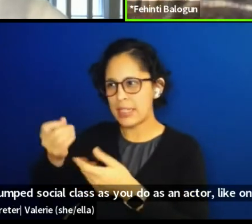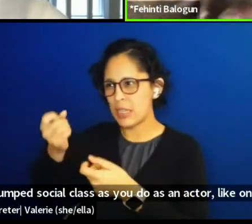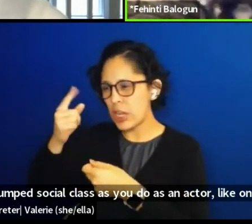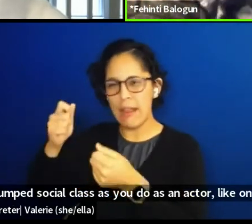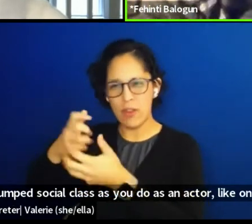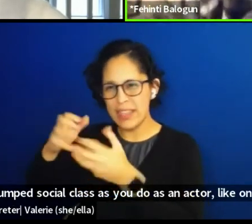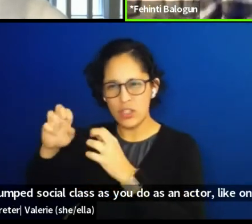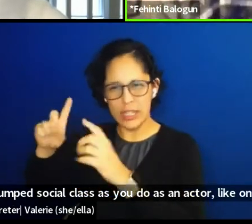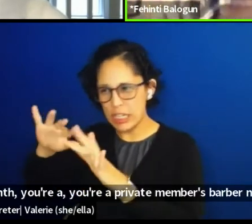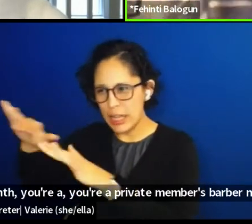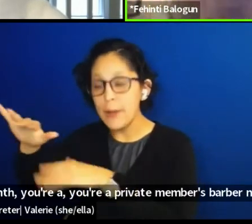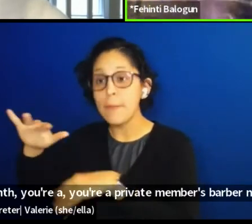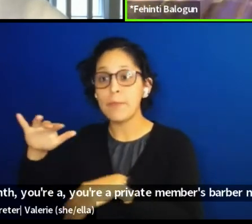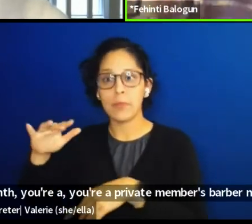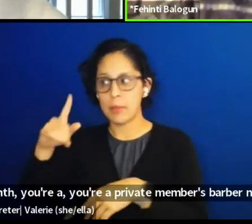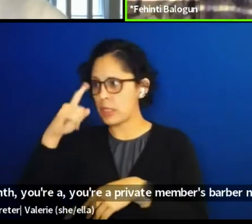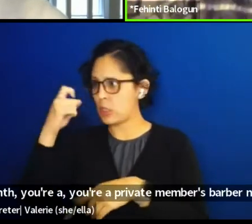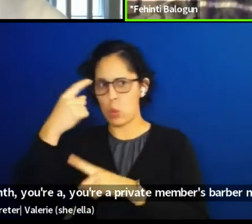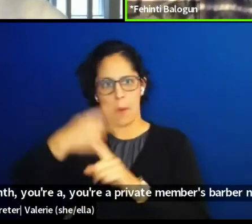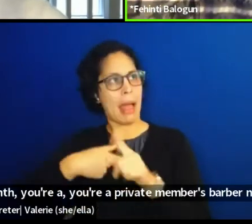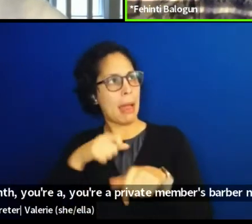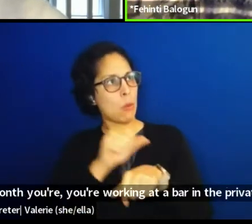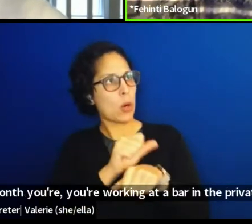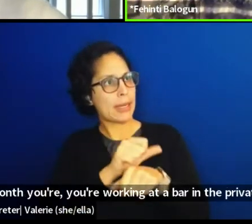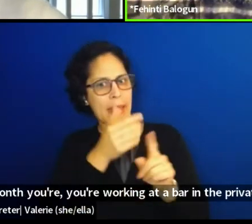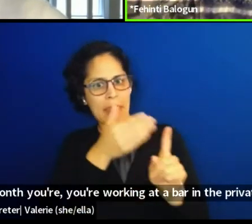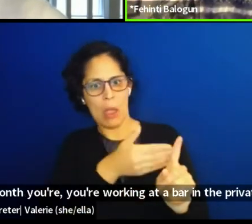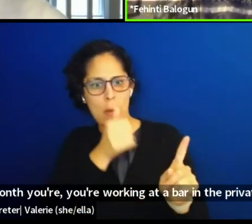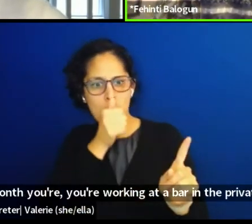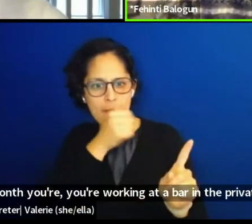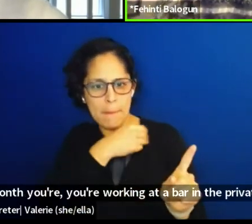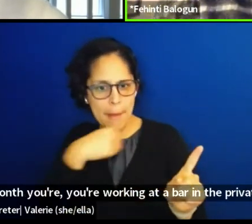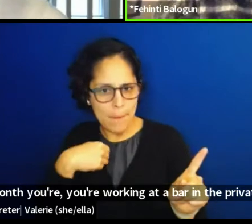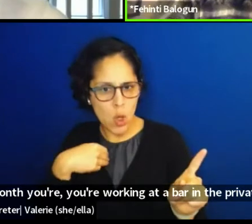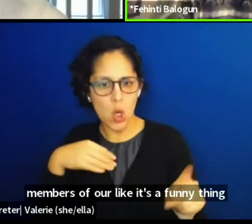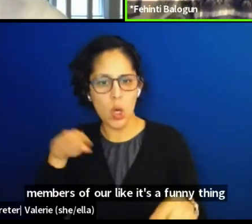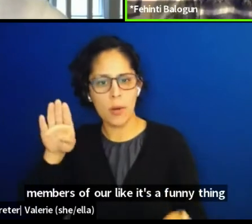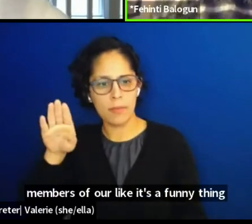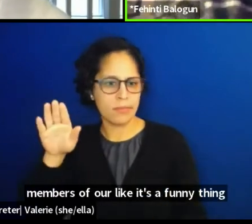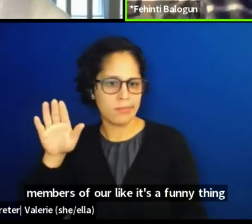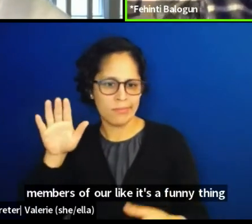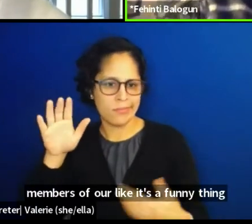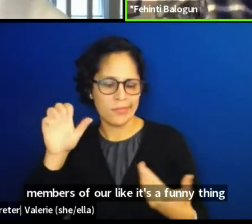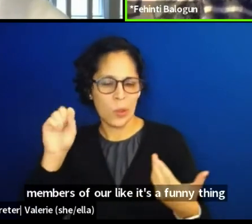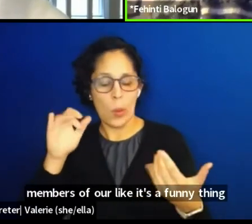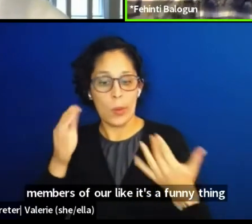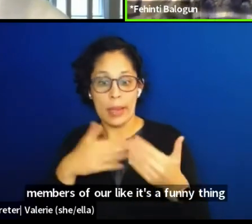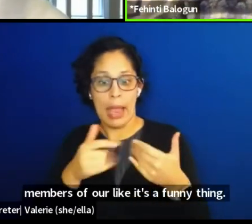yeah the private members, like, it's a funny thing. And so I met these people, I've been in this situation I thought,